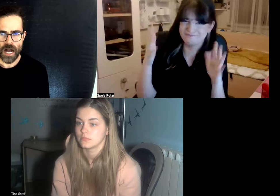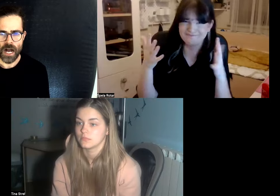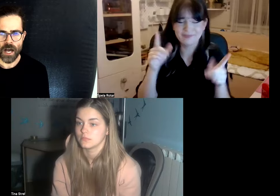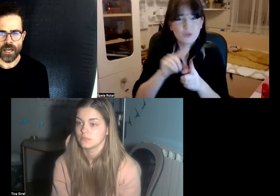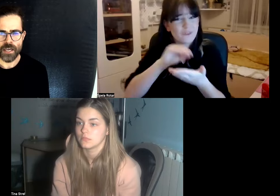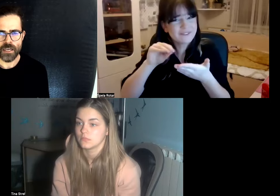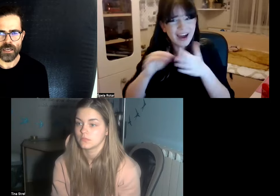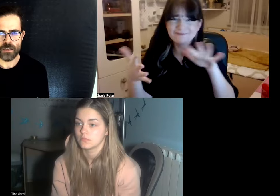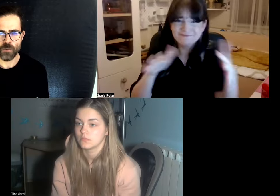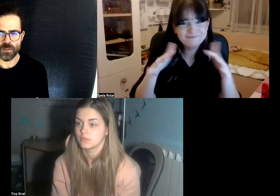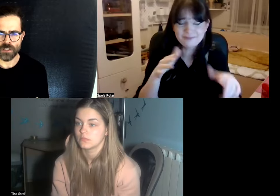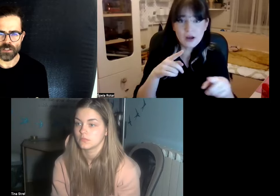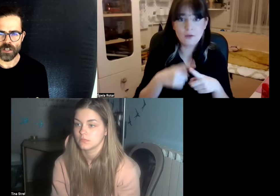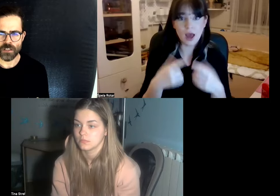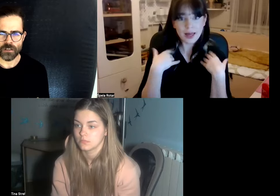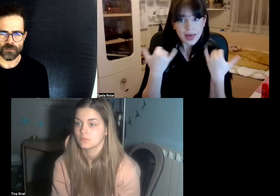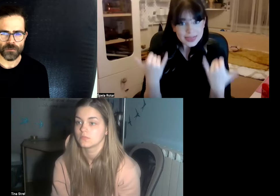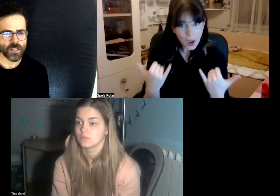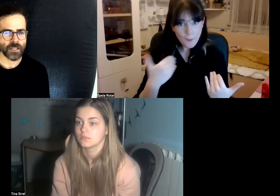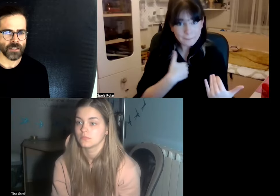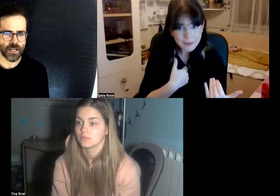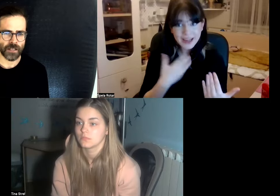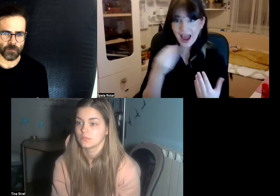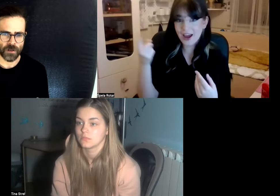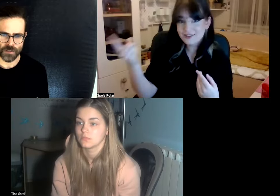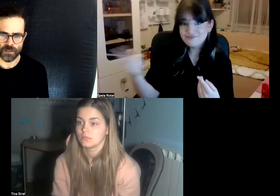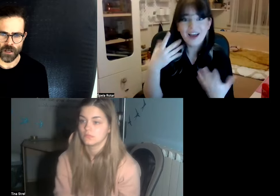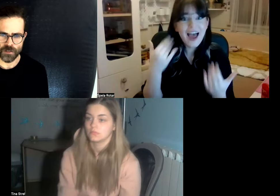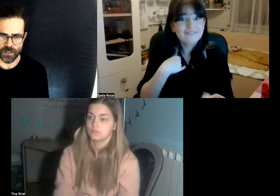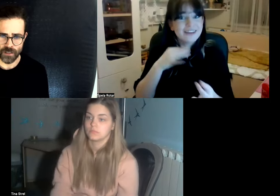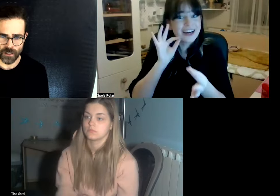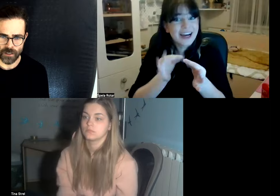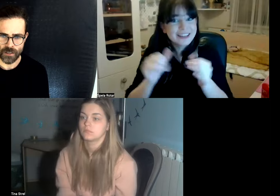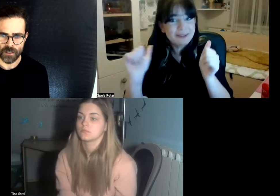I was not a fully signing person until I was 13